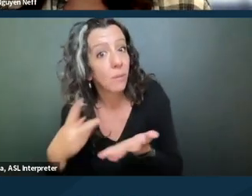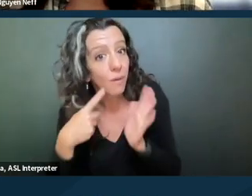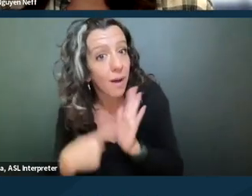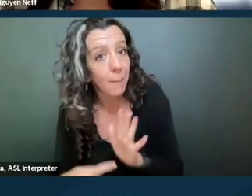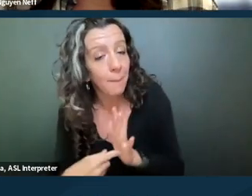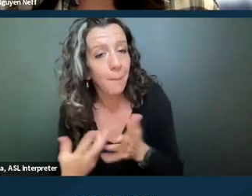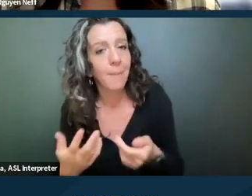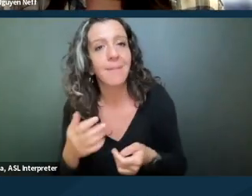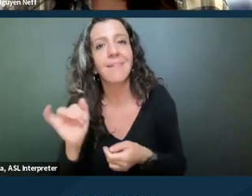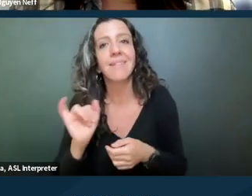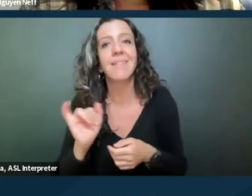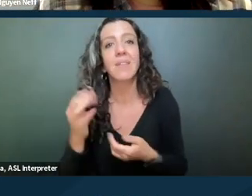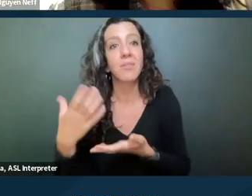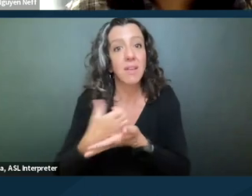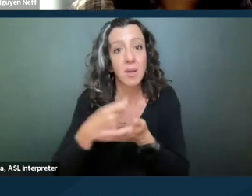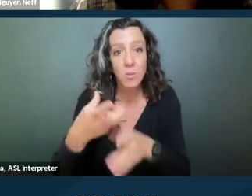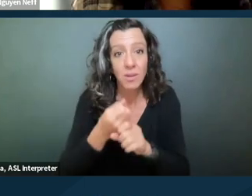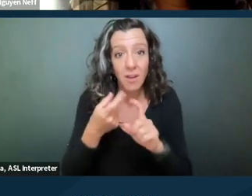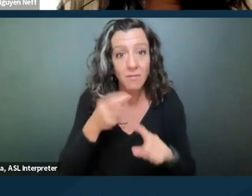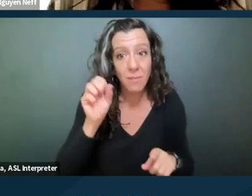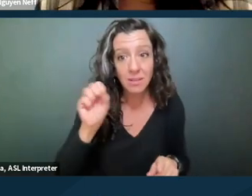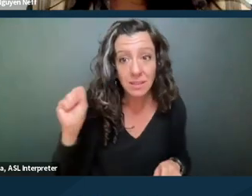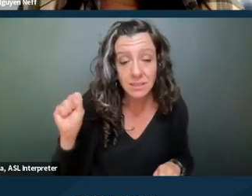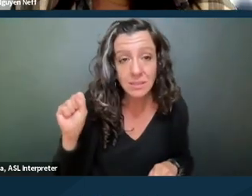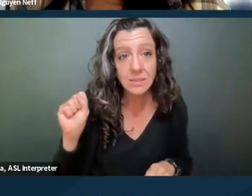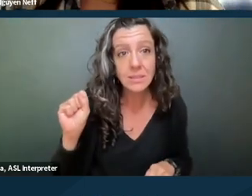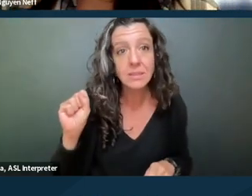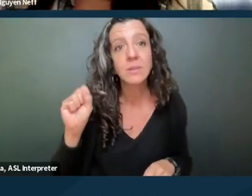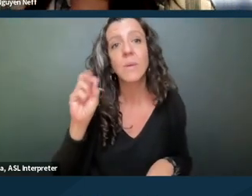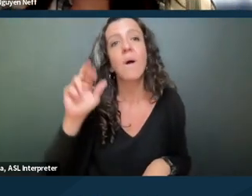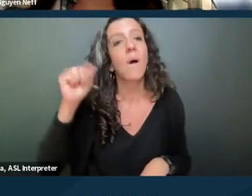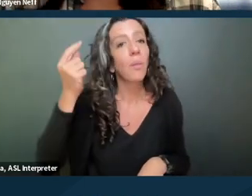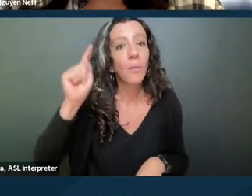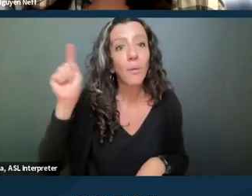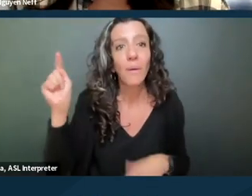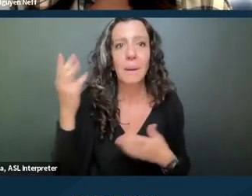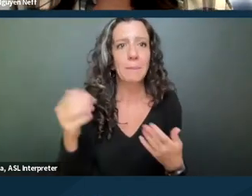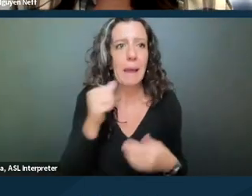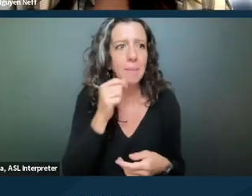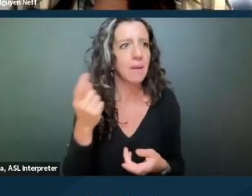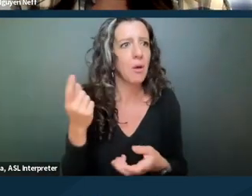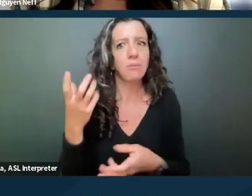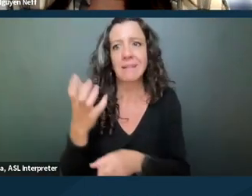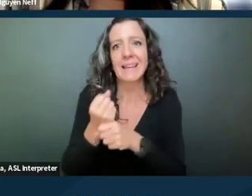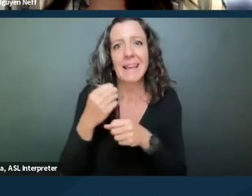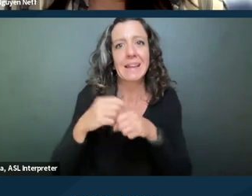income you're con you're getting from social security, or other sources might not be coming in a way that coincides